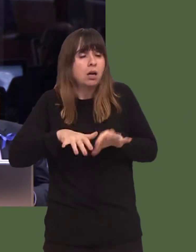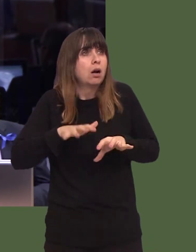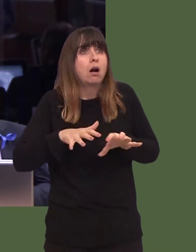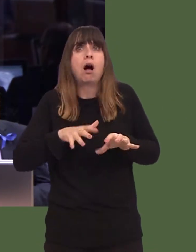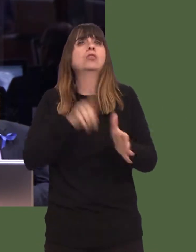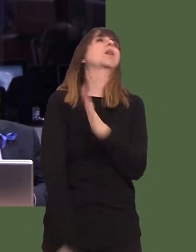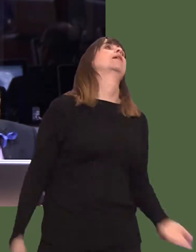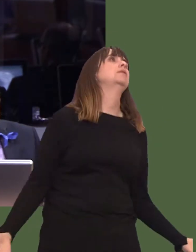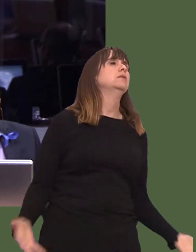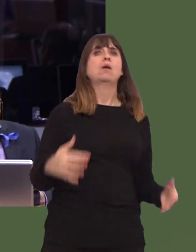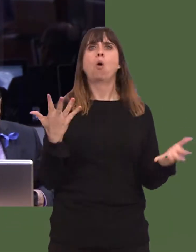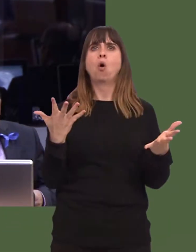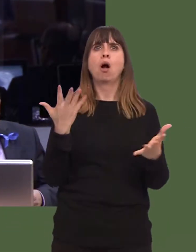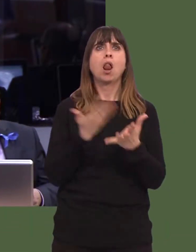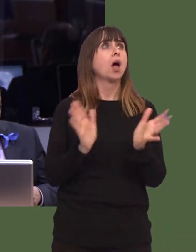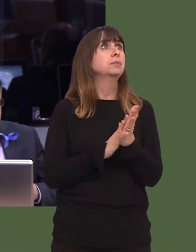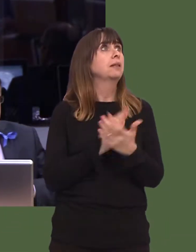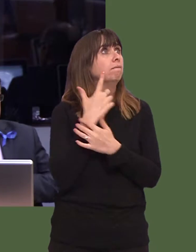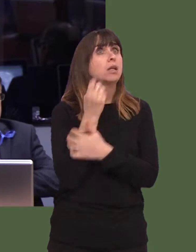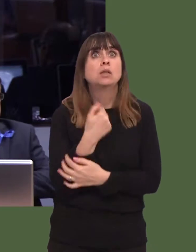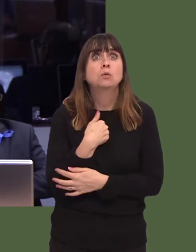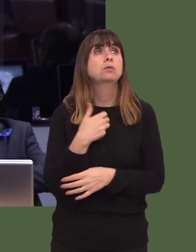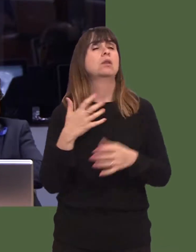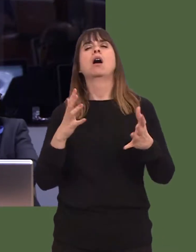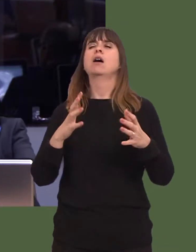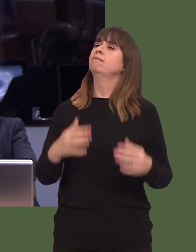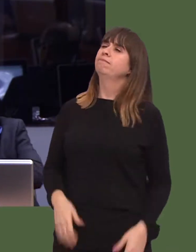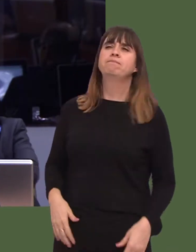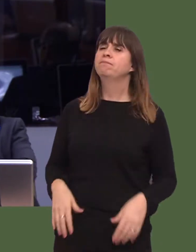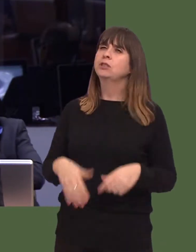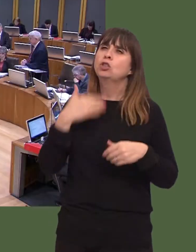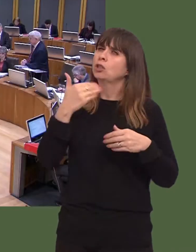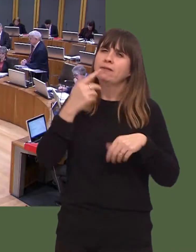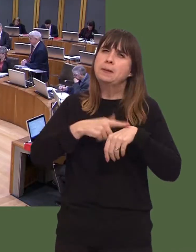Itís the opposite of strategic, and I would say to the First Minister, gently, that it makes Wales look amateurish.